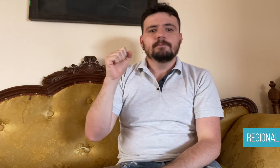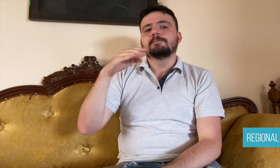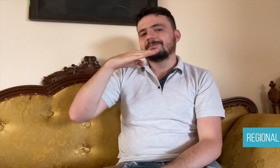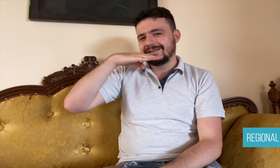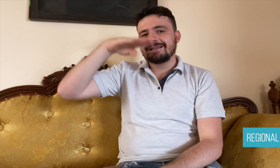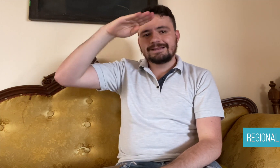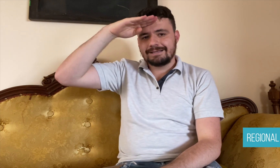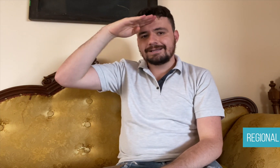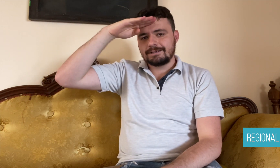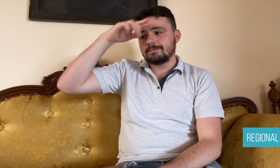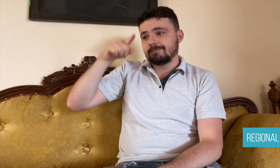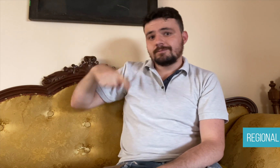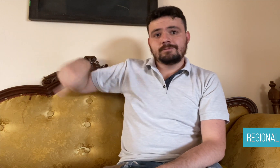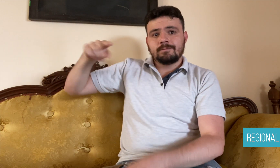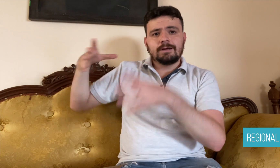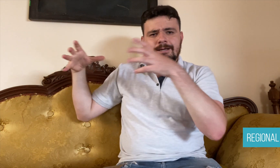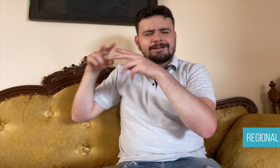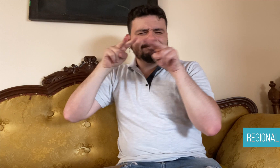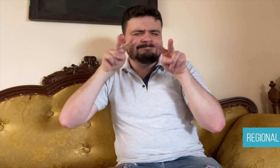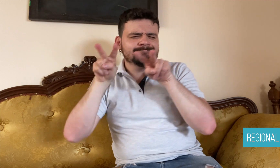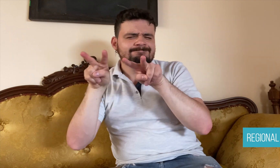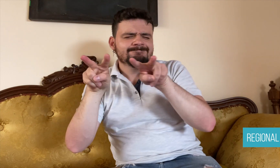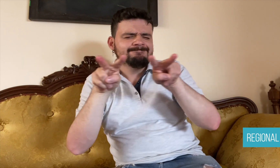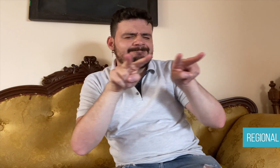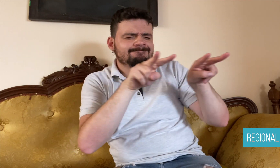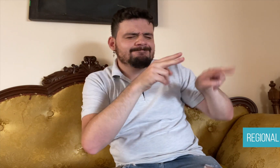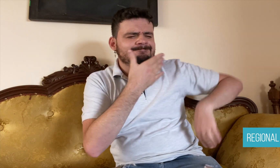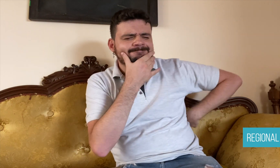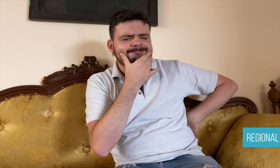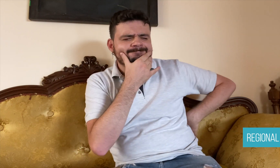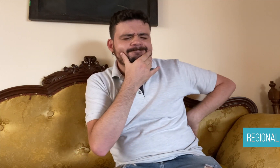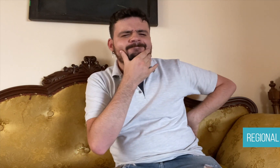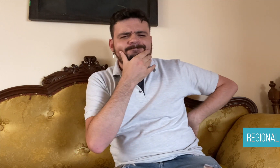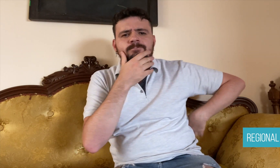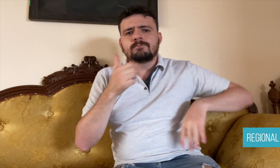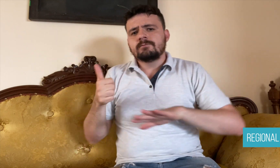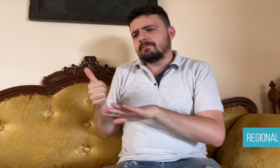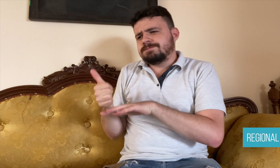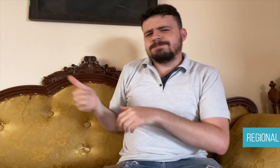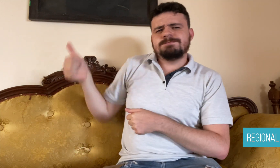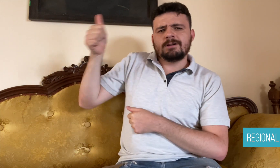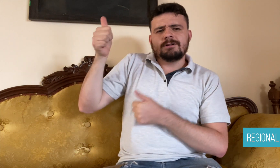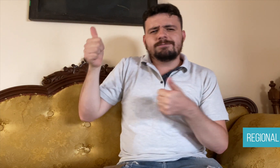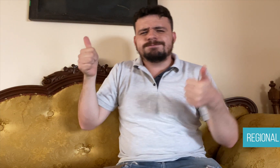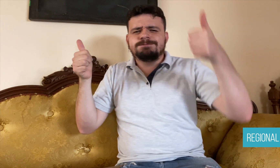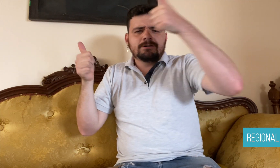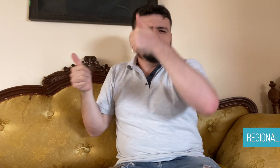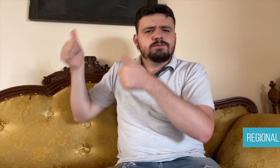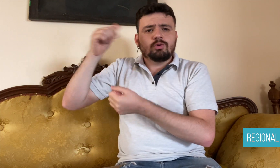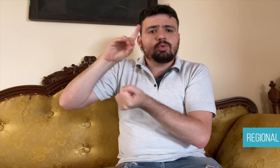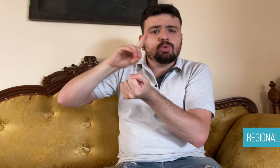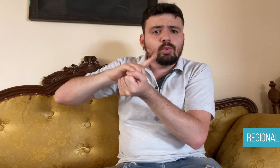a group of chief doctors, nurses, and physiotherapists